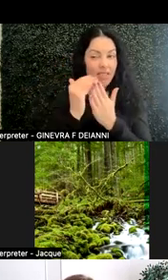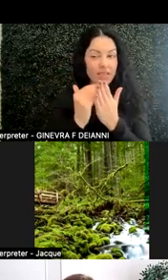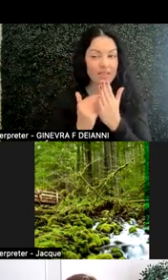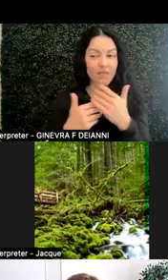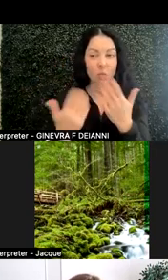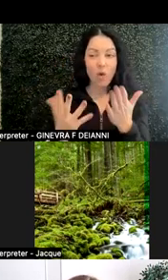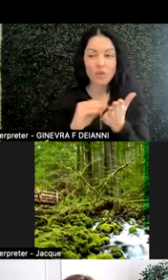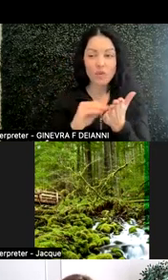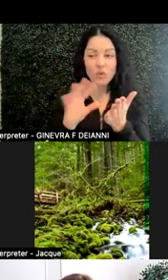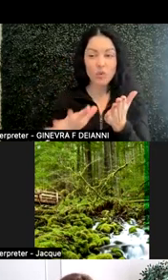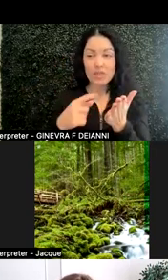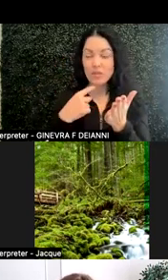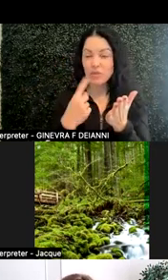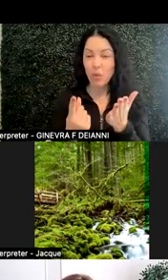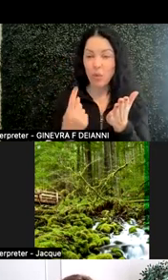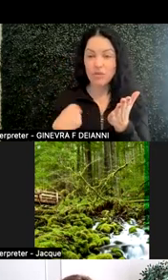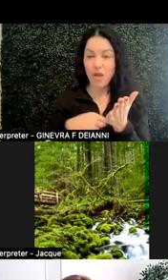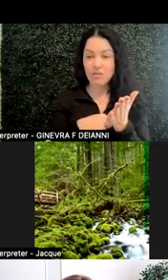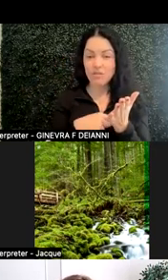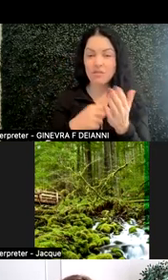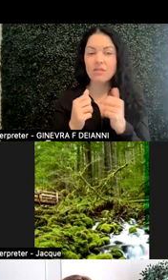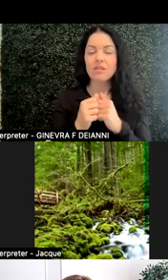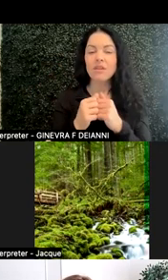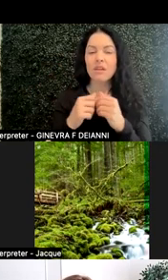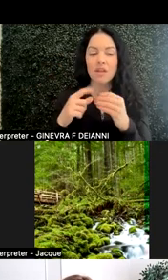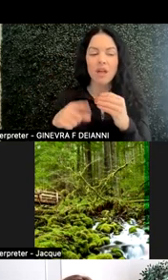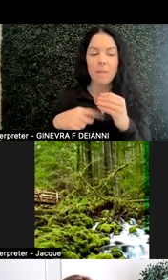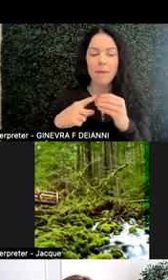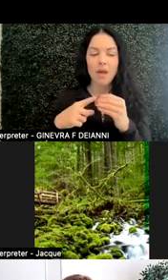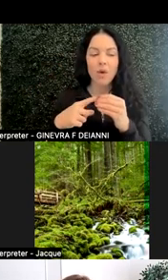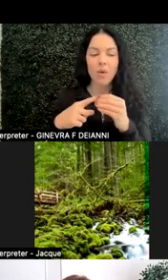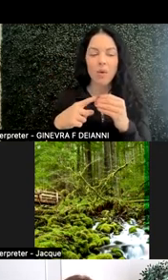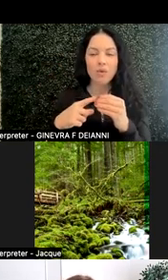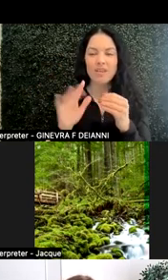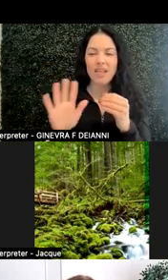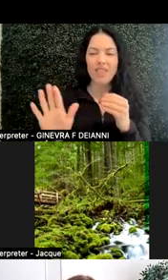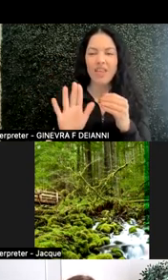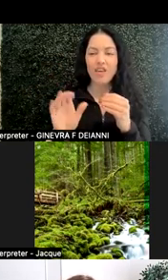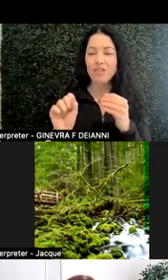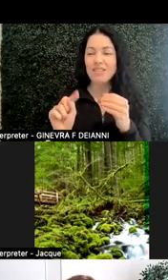told us about their style of learning,